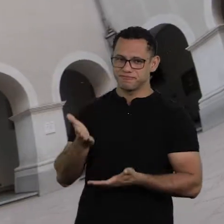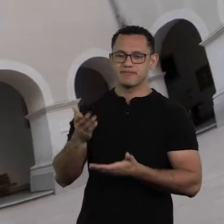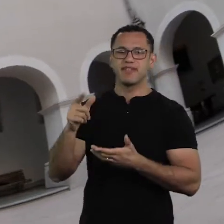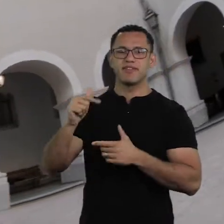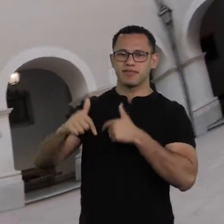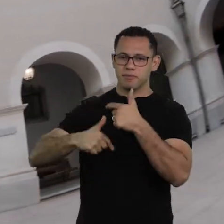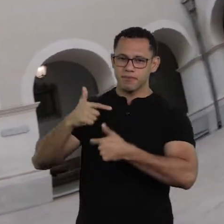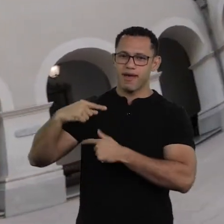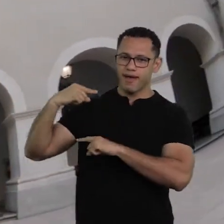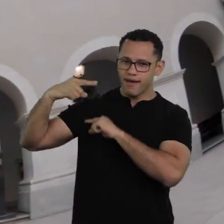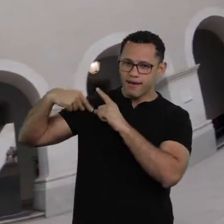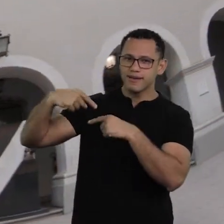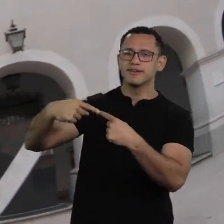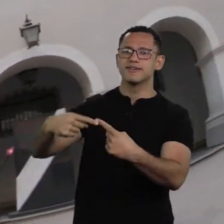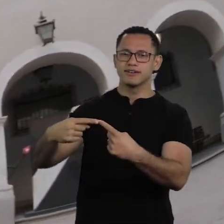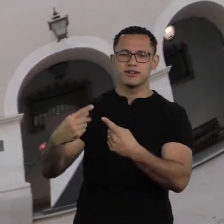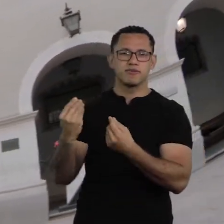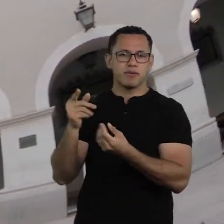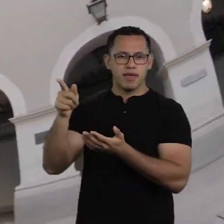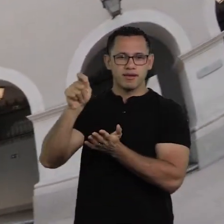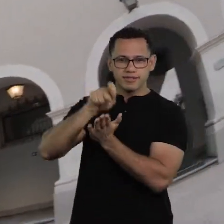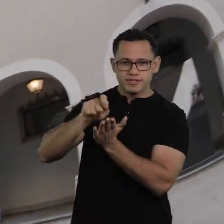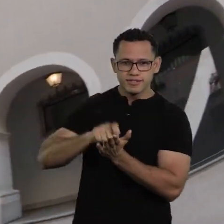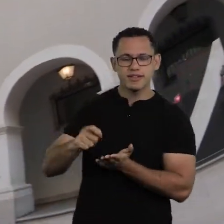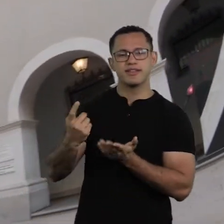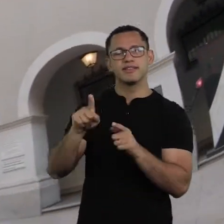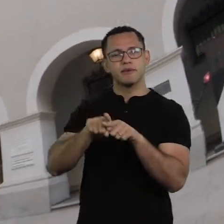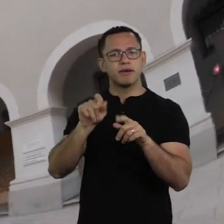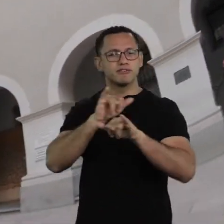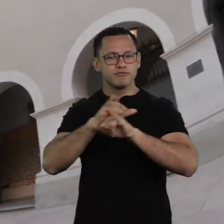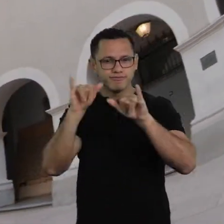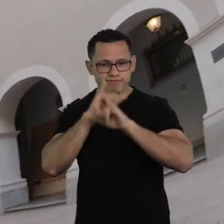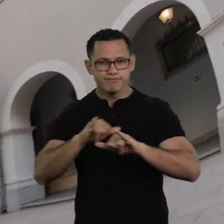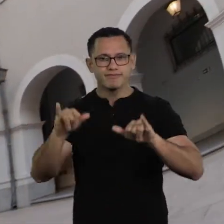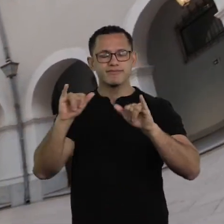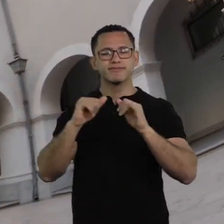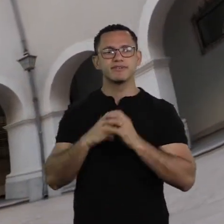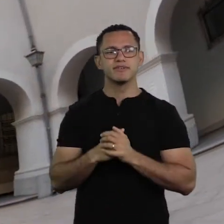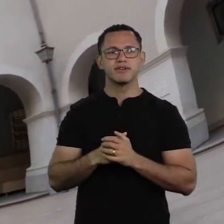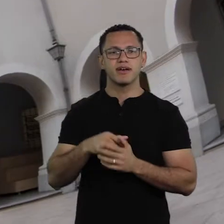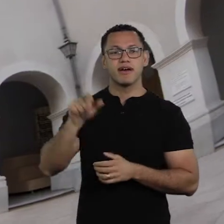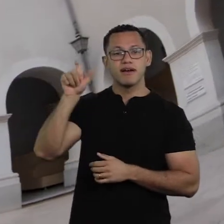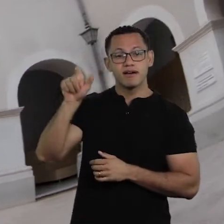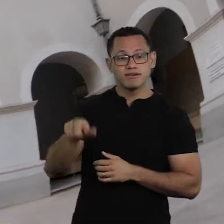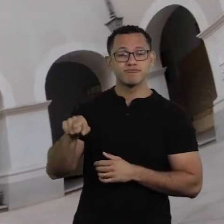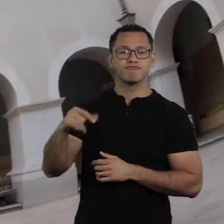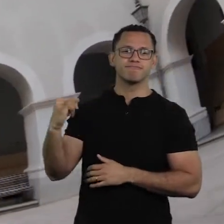I really admire her work as a writer, journalist, she has an important